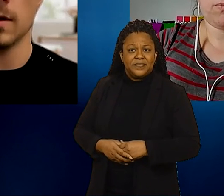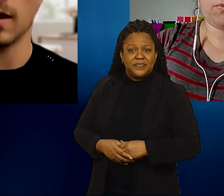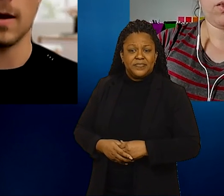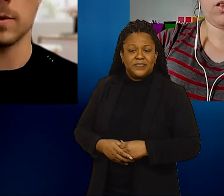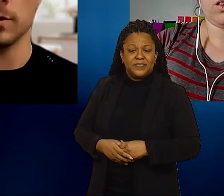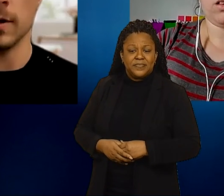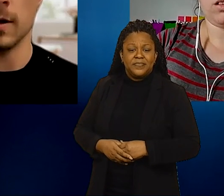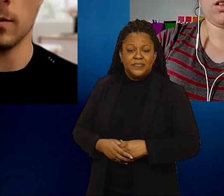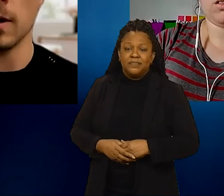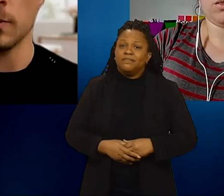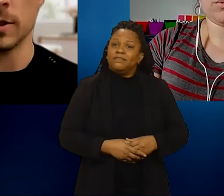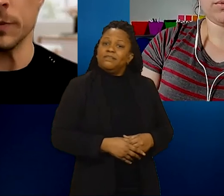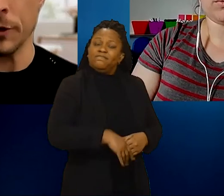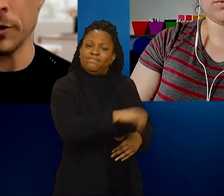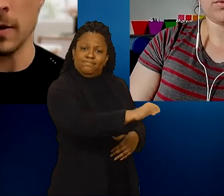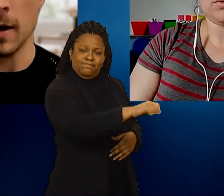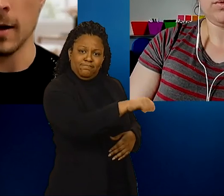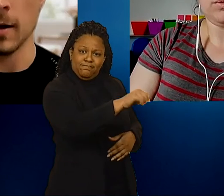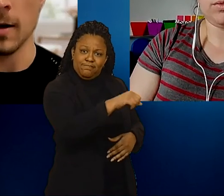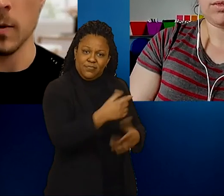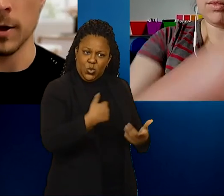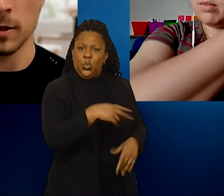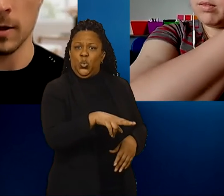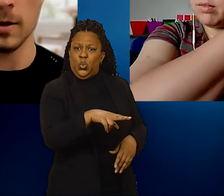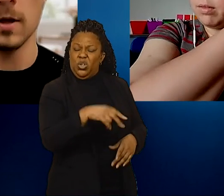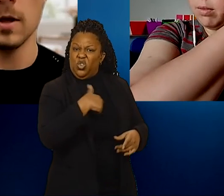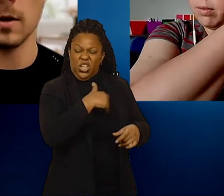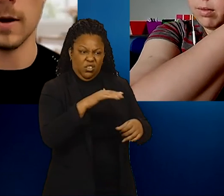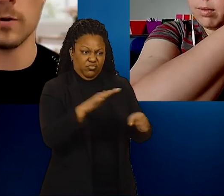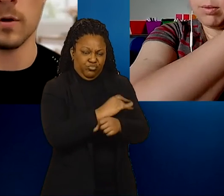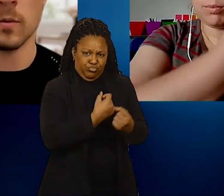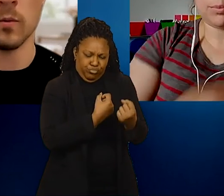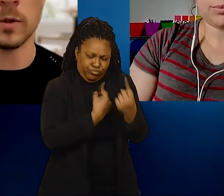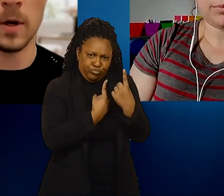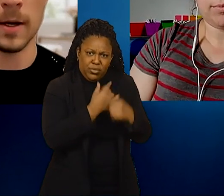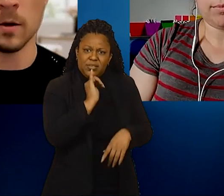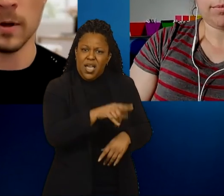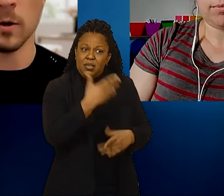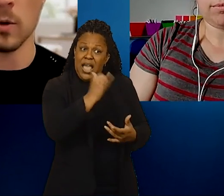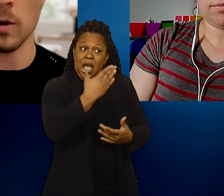Absolutely. And we hundred percent support you in that question. And the Governor responded and I'll read a little quote,